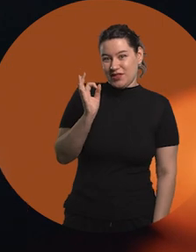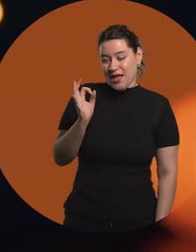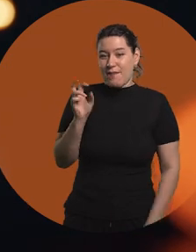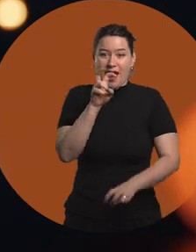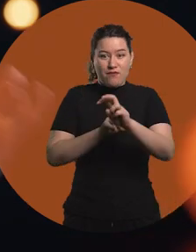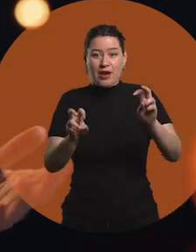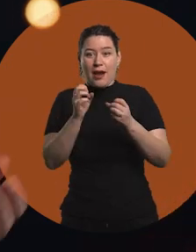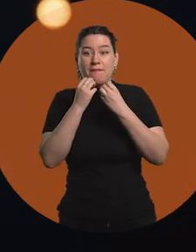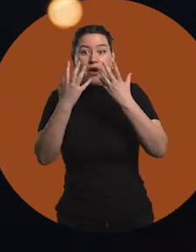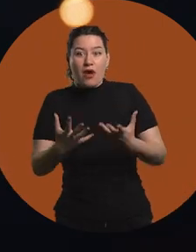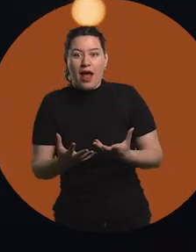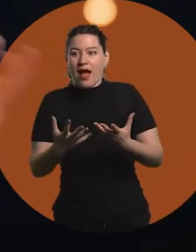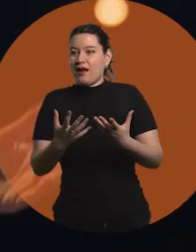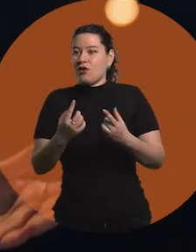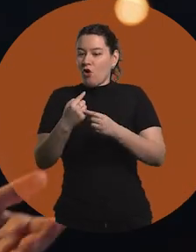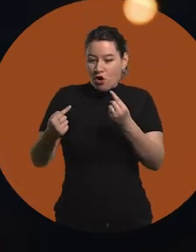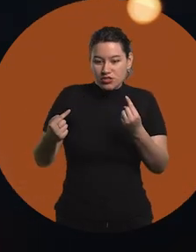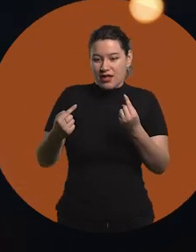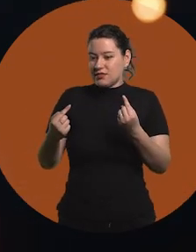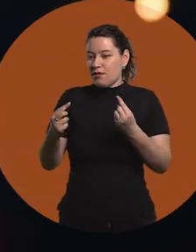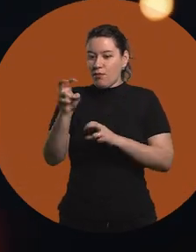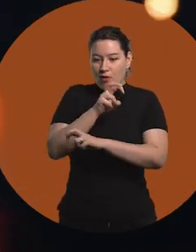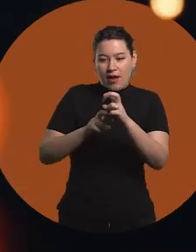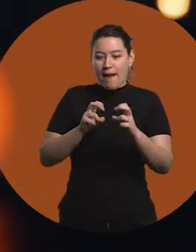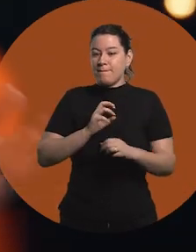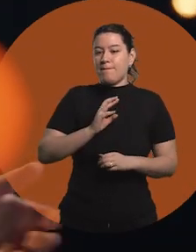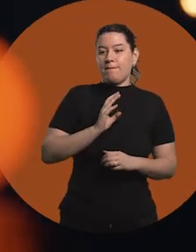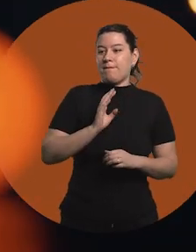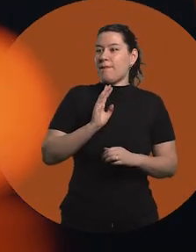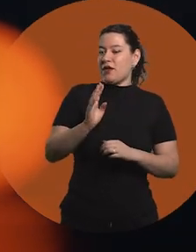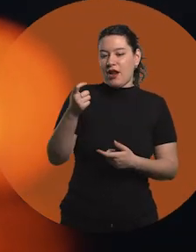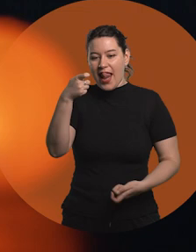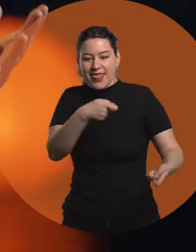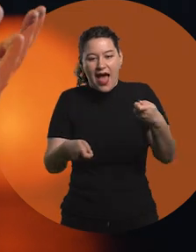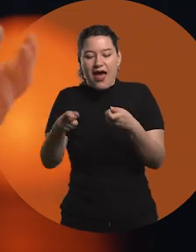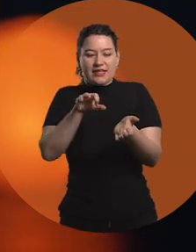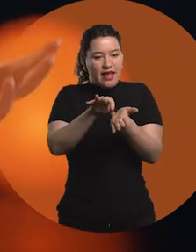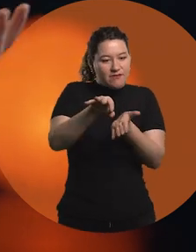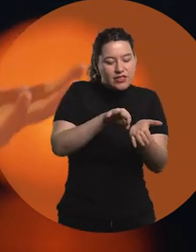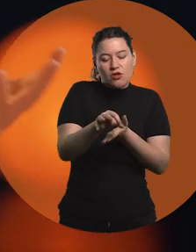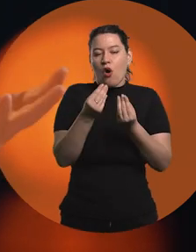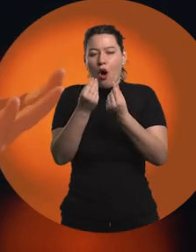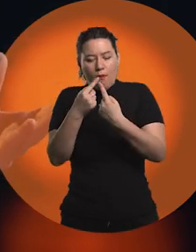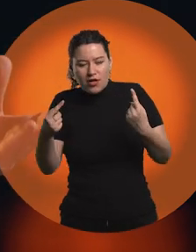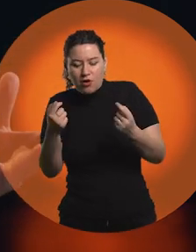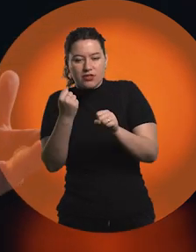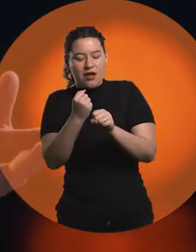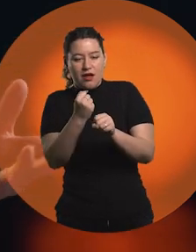to improve a lot of things, of customizing a lot of services, of improving the way we do things, basically.